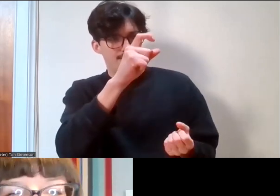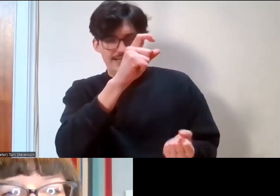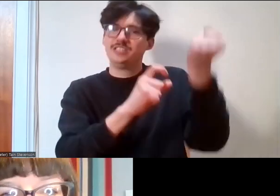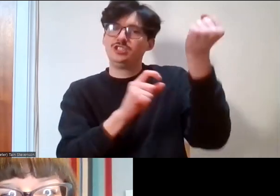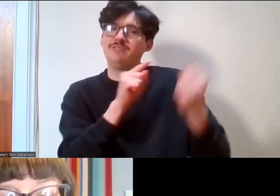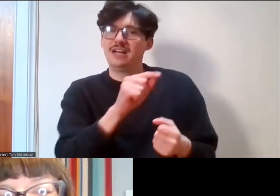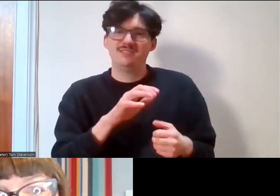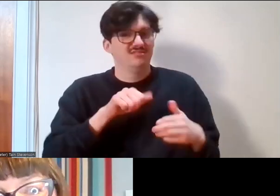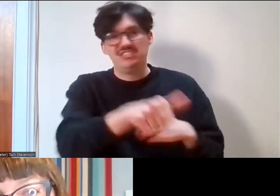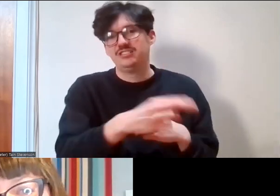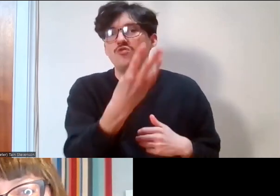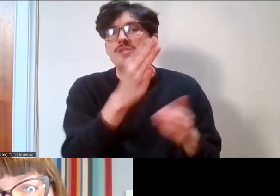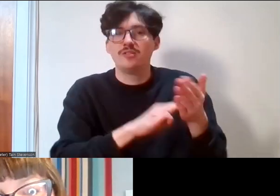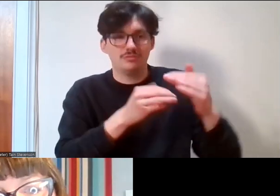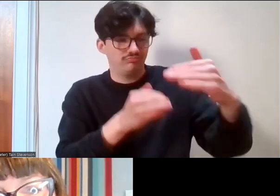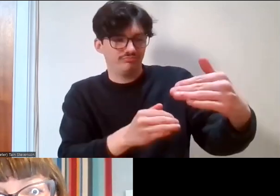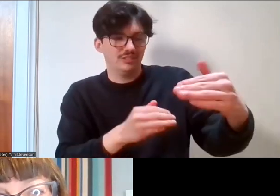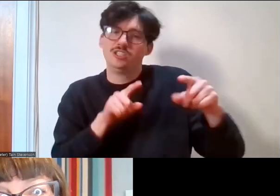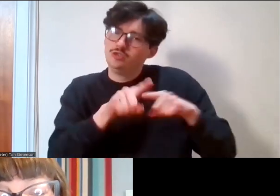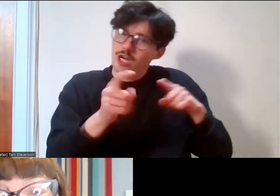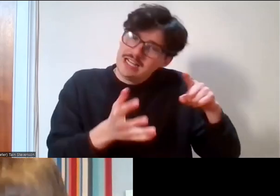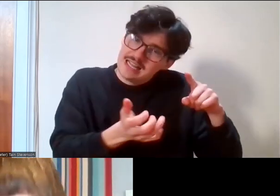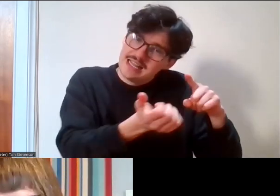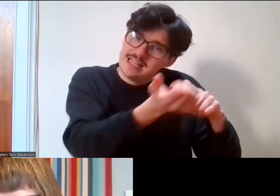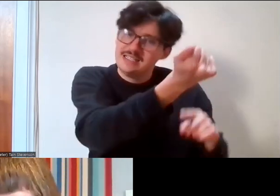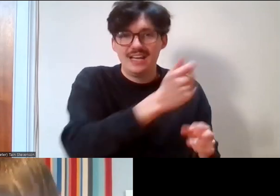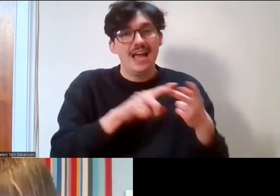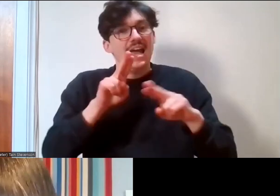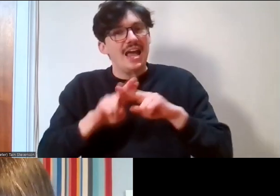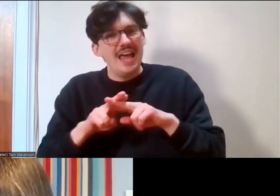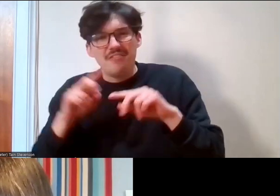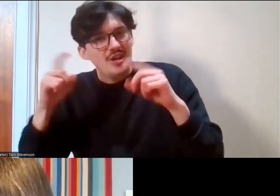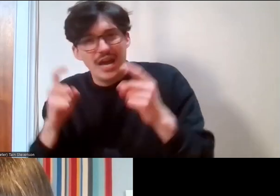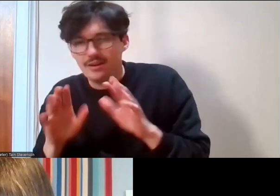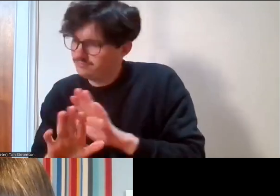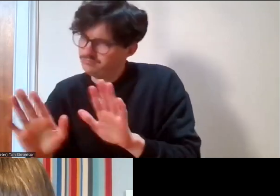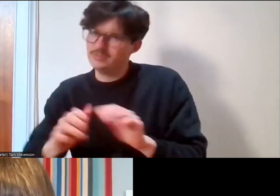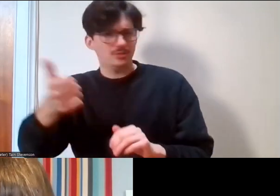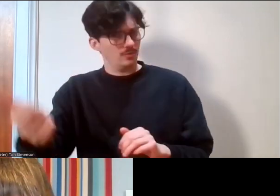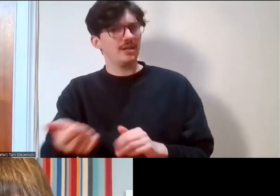three months and don't beat yourself up too much about it if you're not making that progress. A